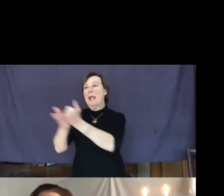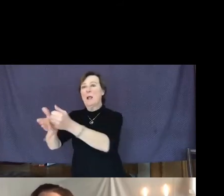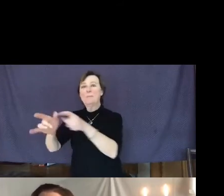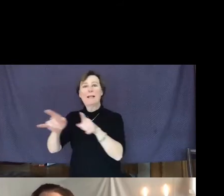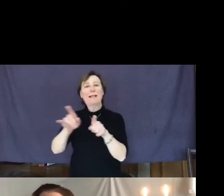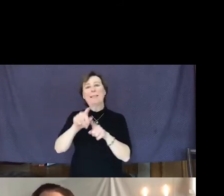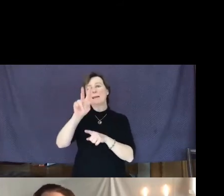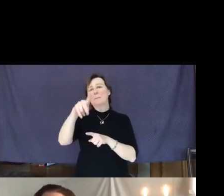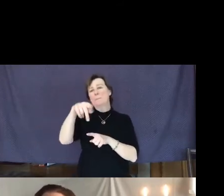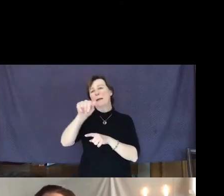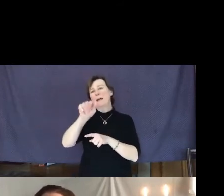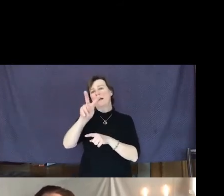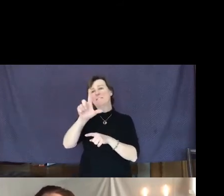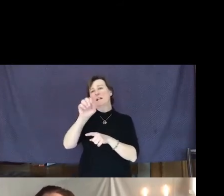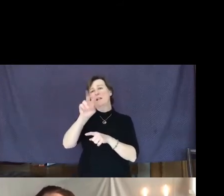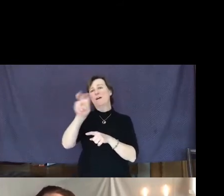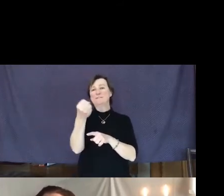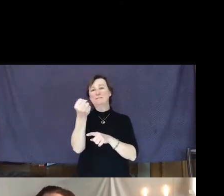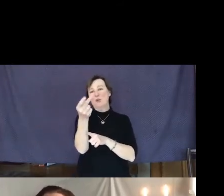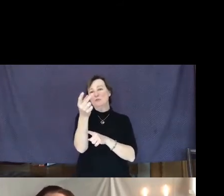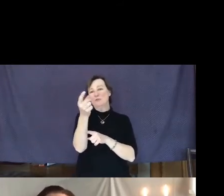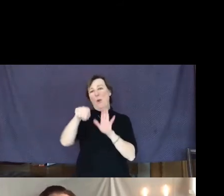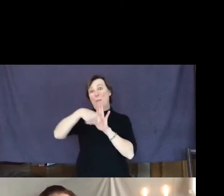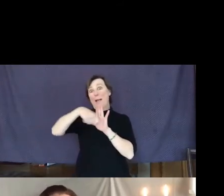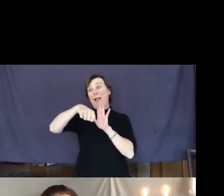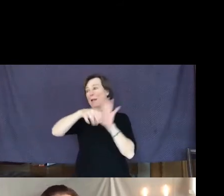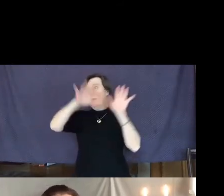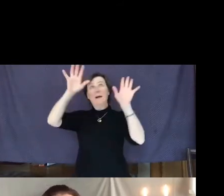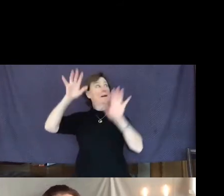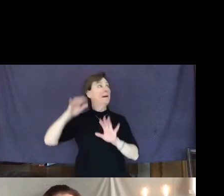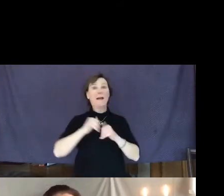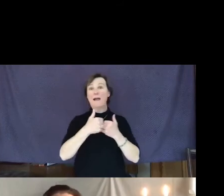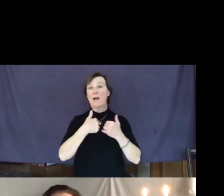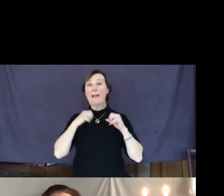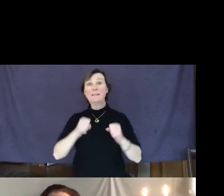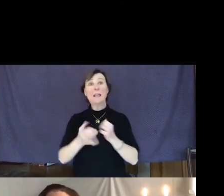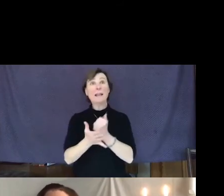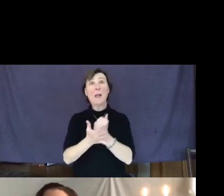when it rings they immediately go, "How can I help?"